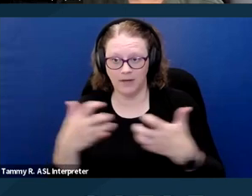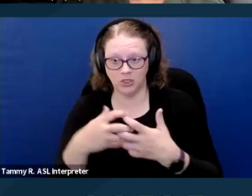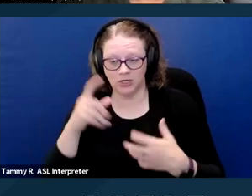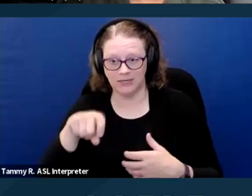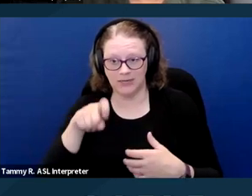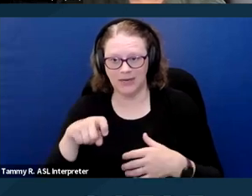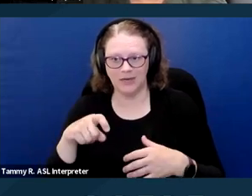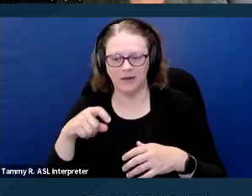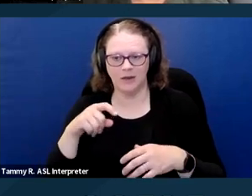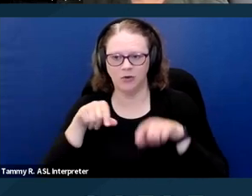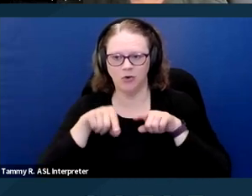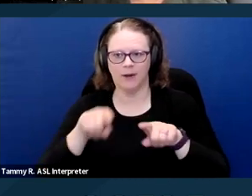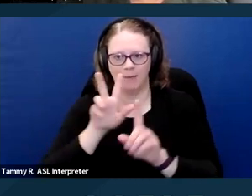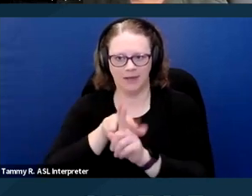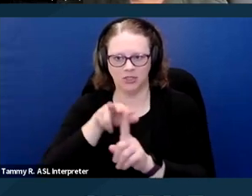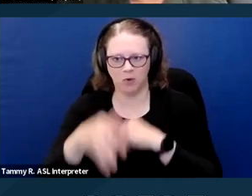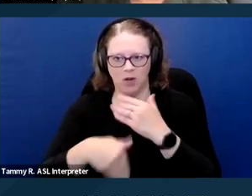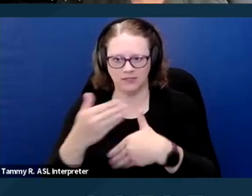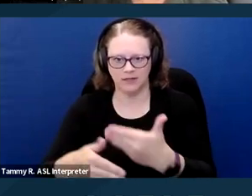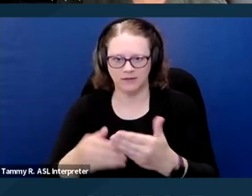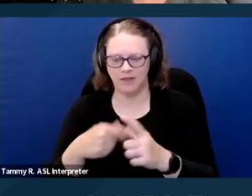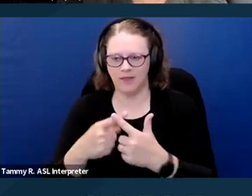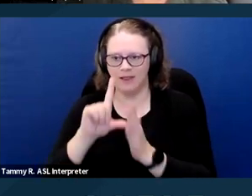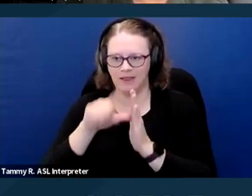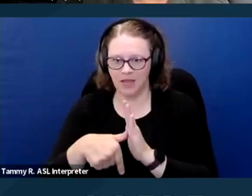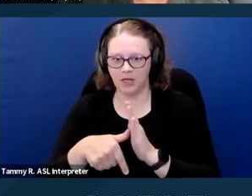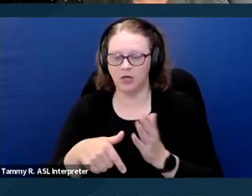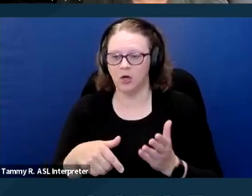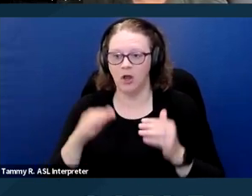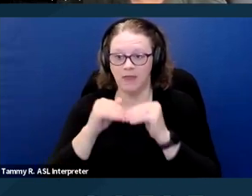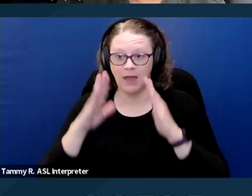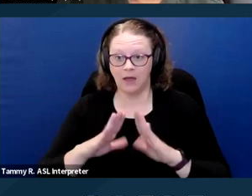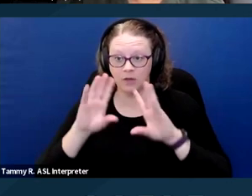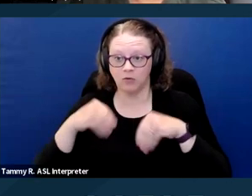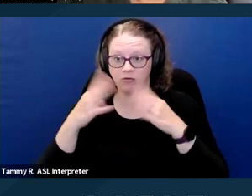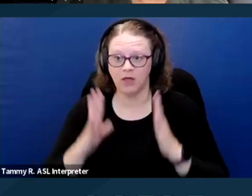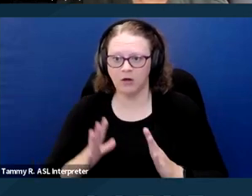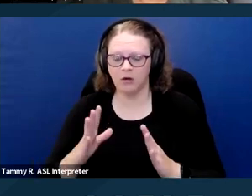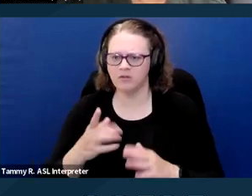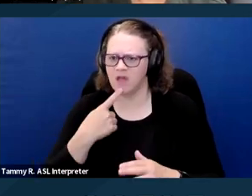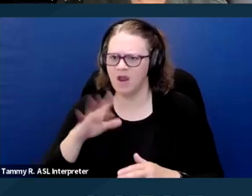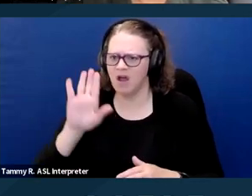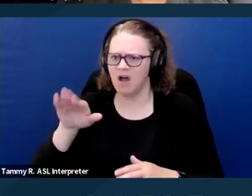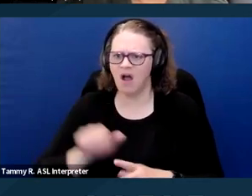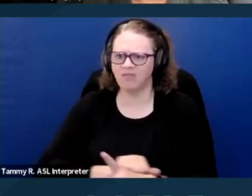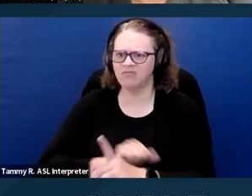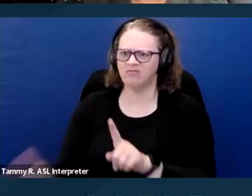for housing, only later to have the housing provider claim that they filled out the application in a fraudulent way